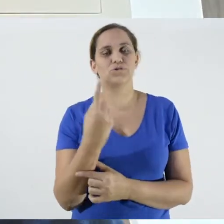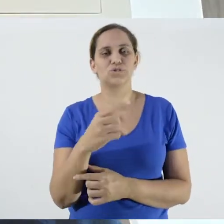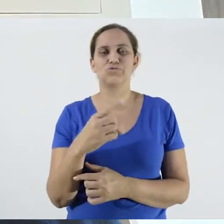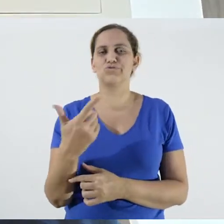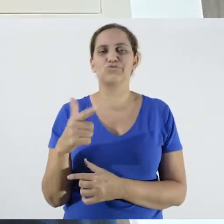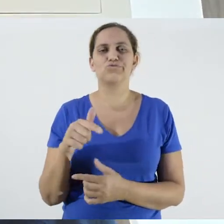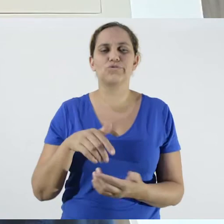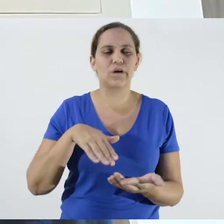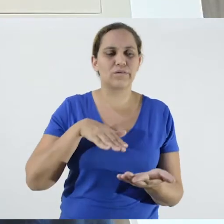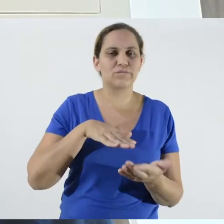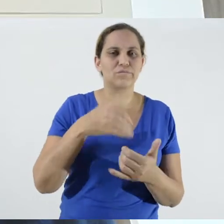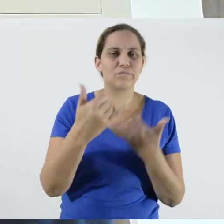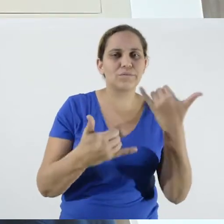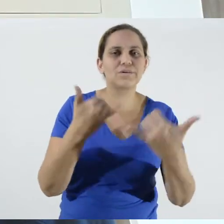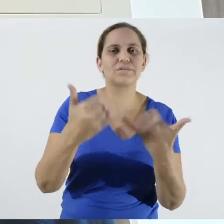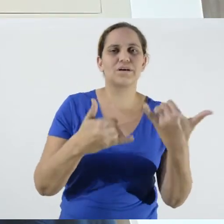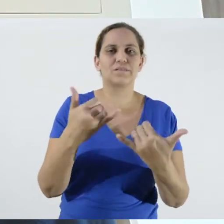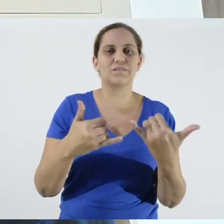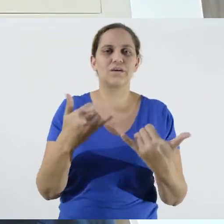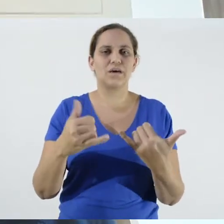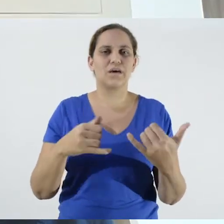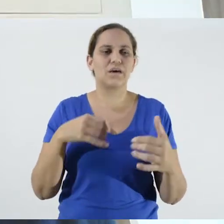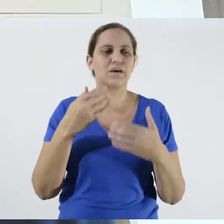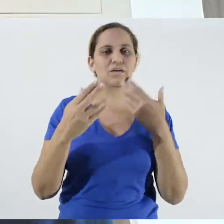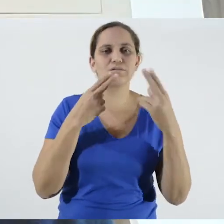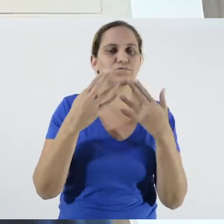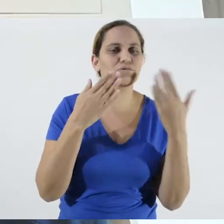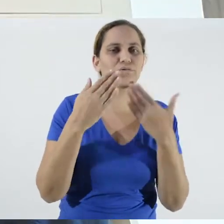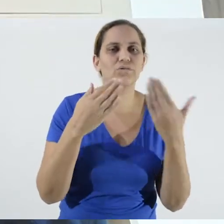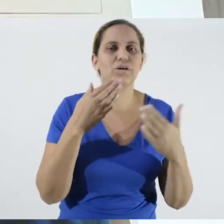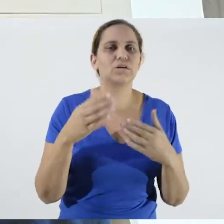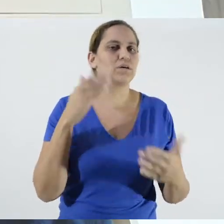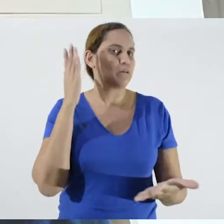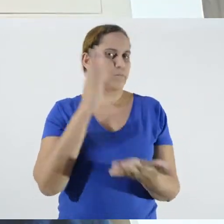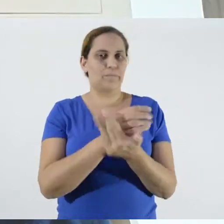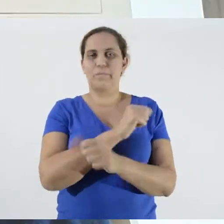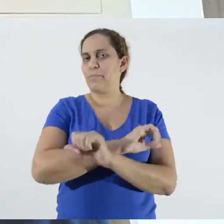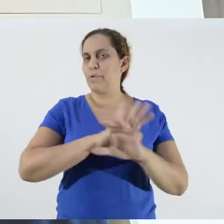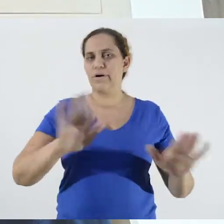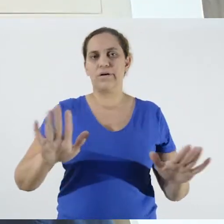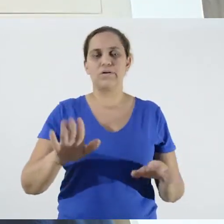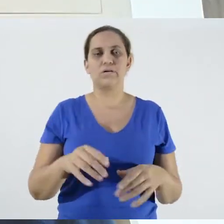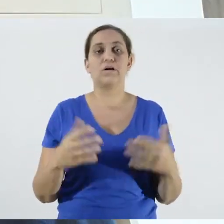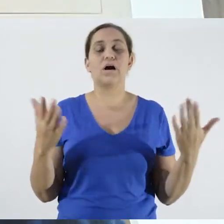when people were close, talking, today they must remain distant,